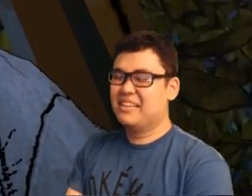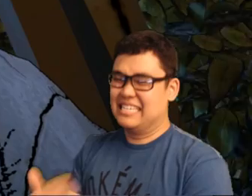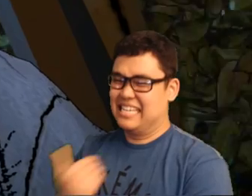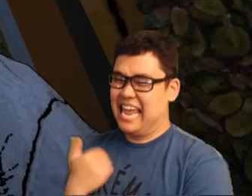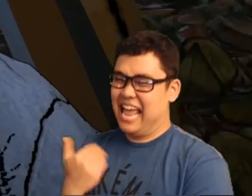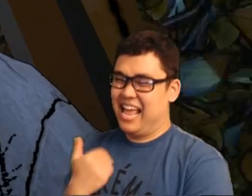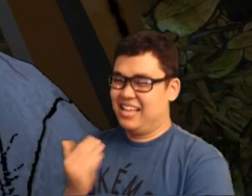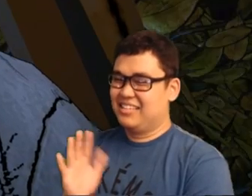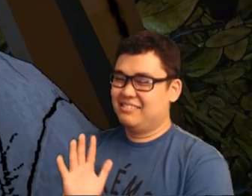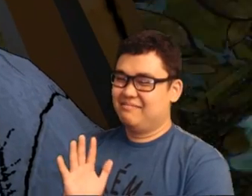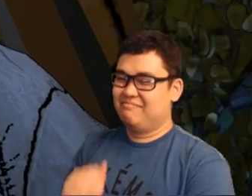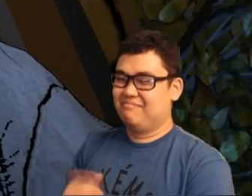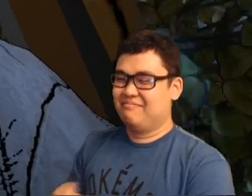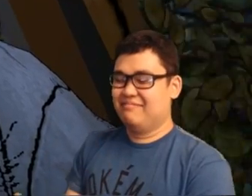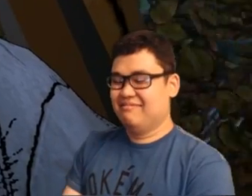Ah, she is too young to know.